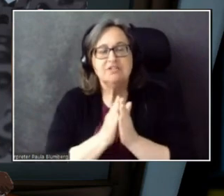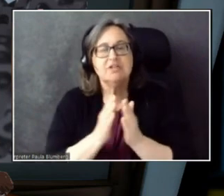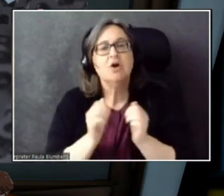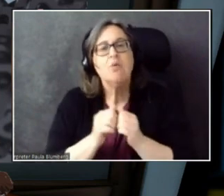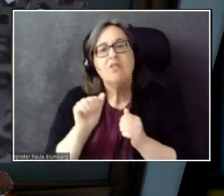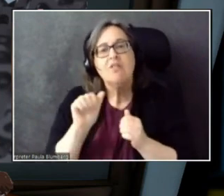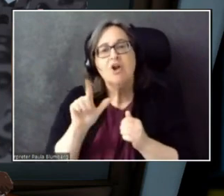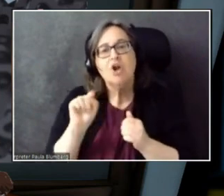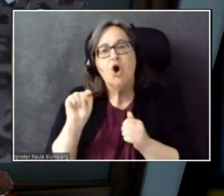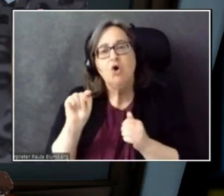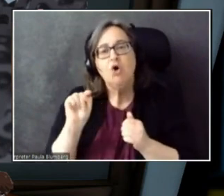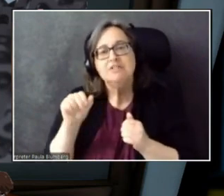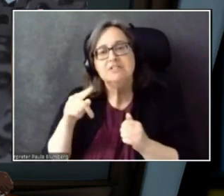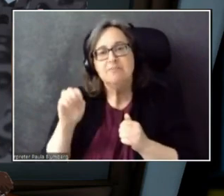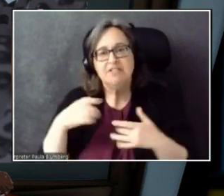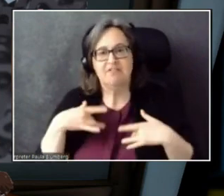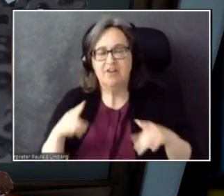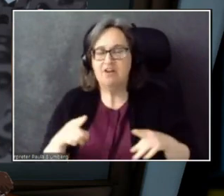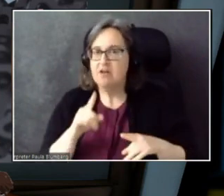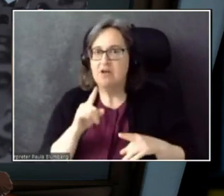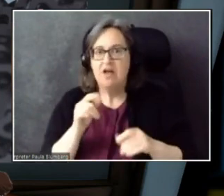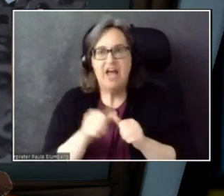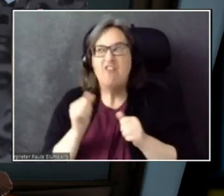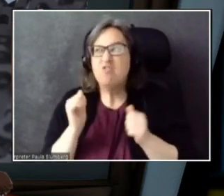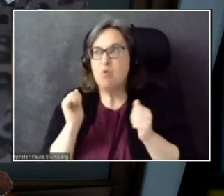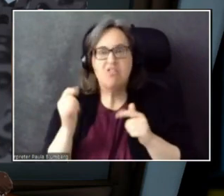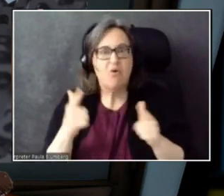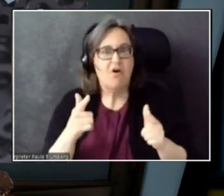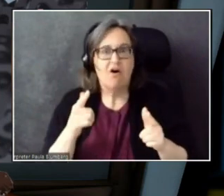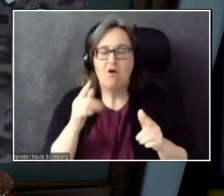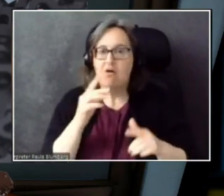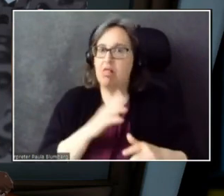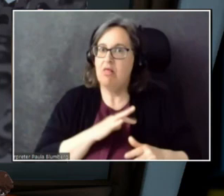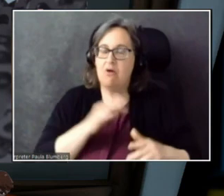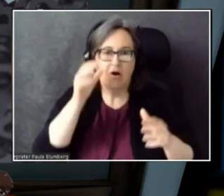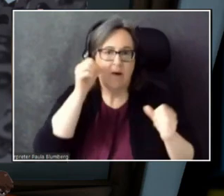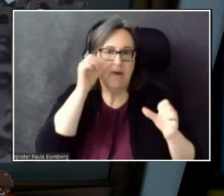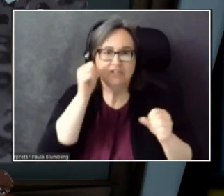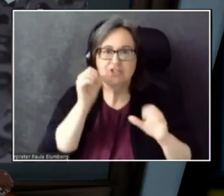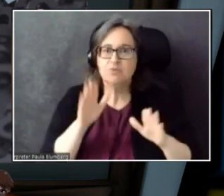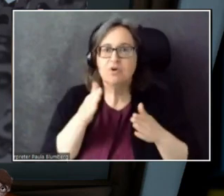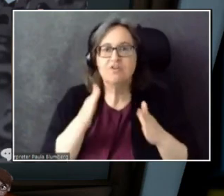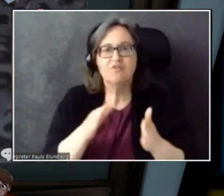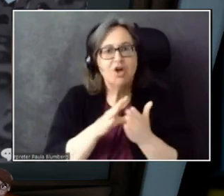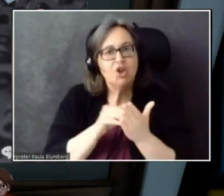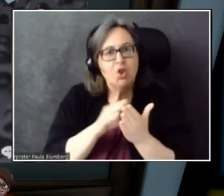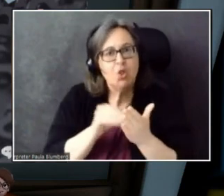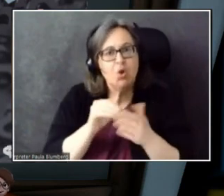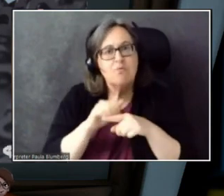Wonderful way to practice learning languages. Yeah. Actually...